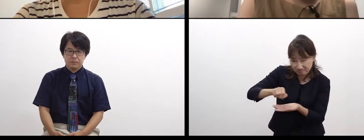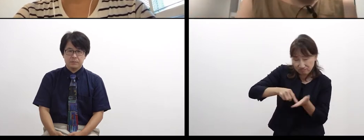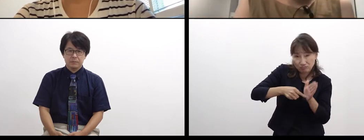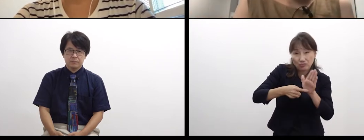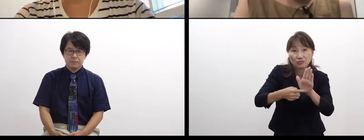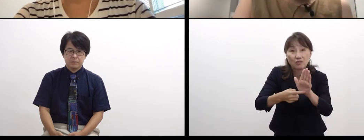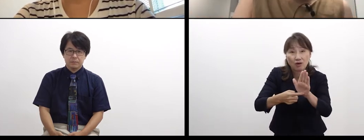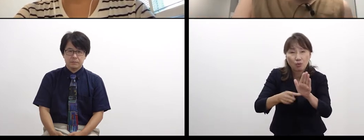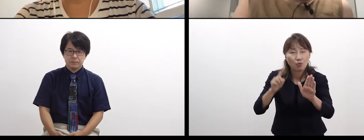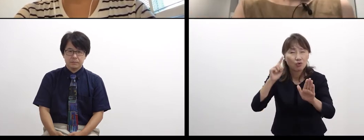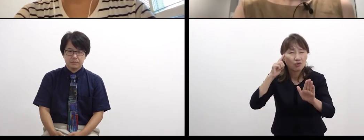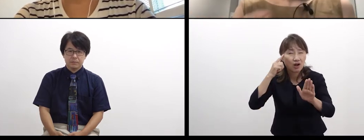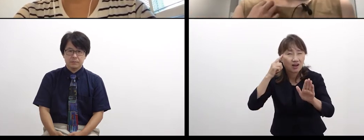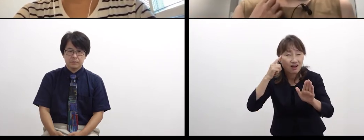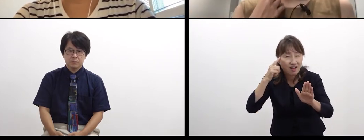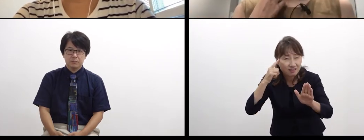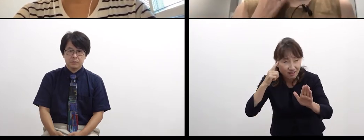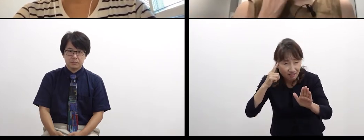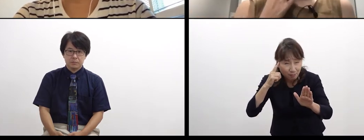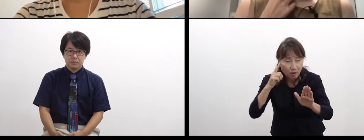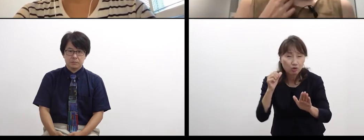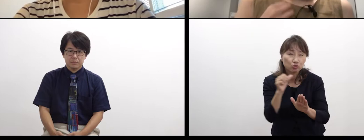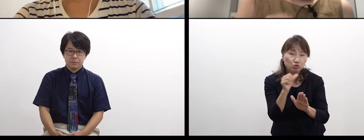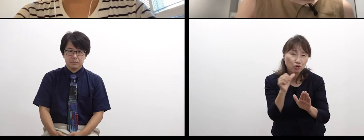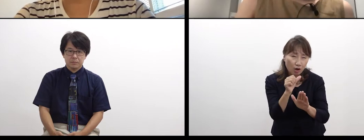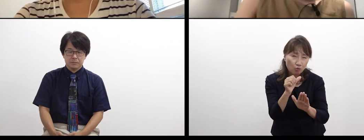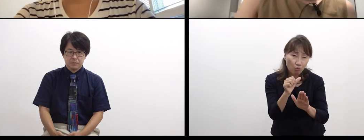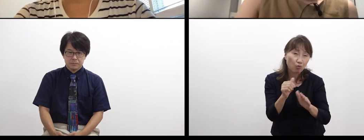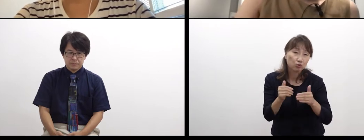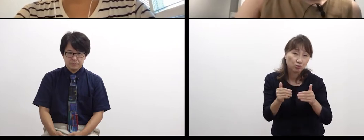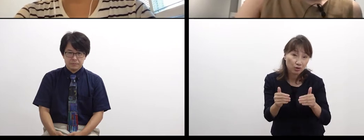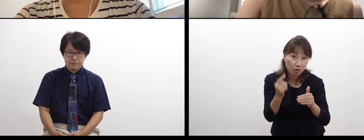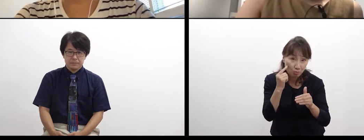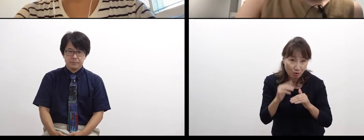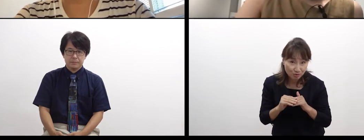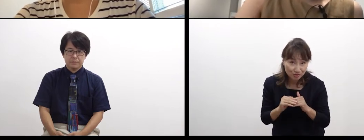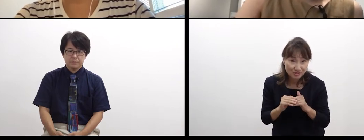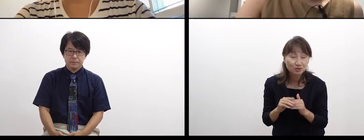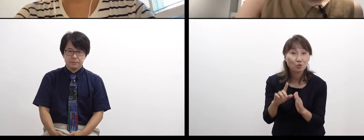or with the nuance or emotion. Then,